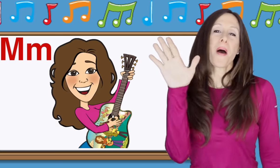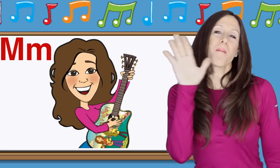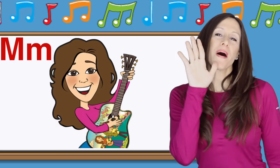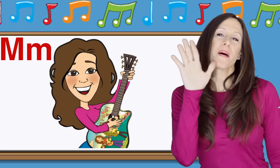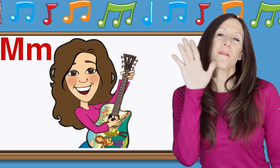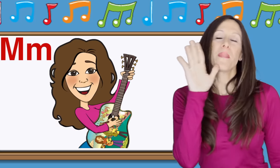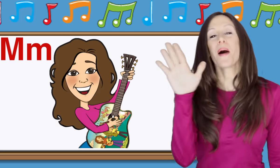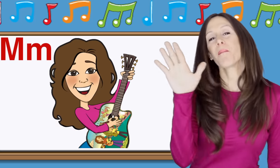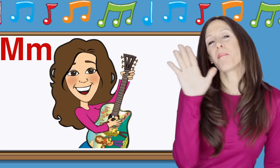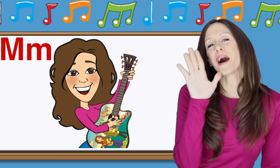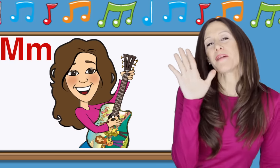M is for Mommy